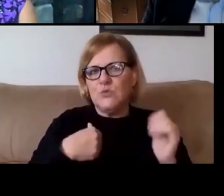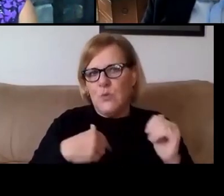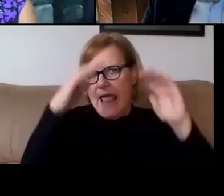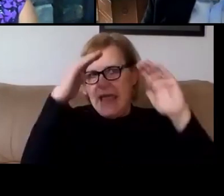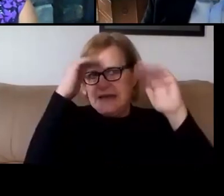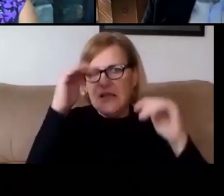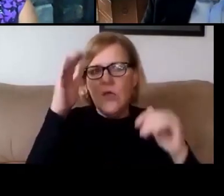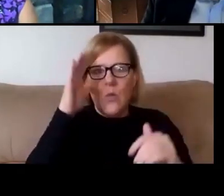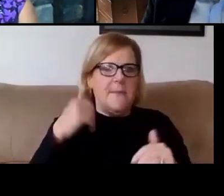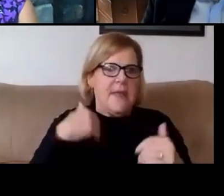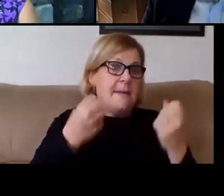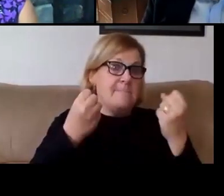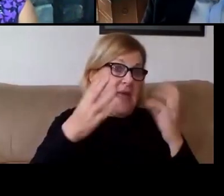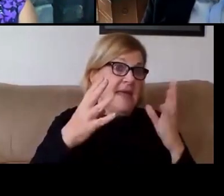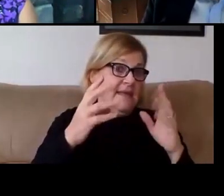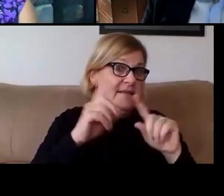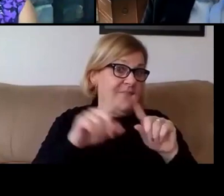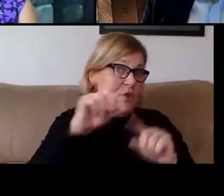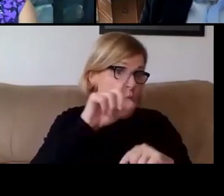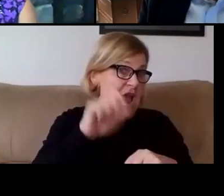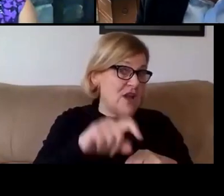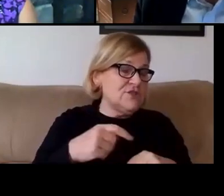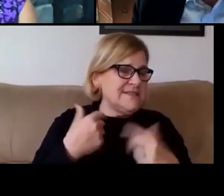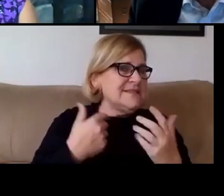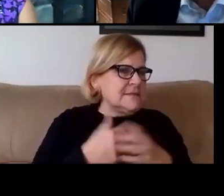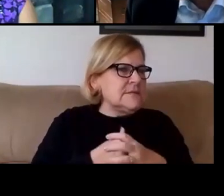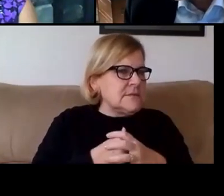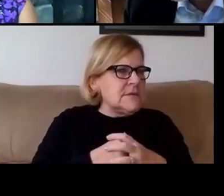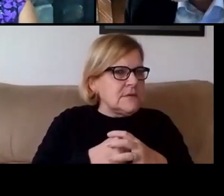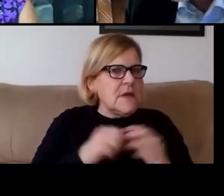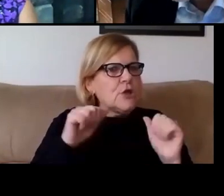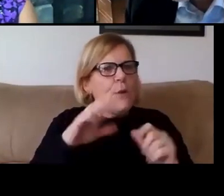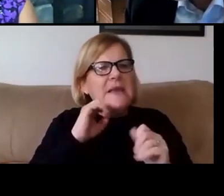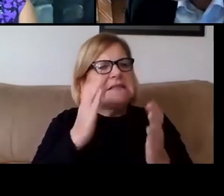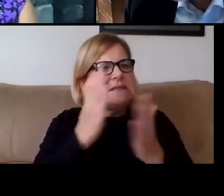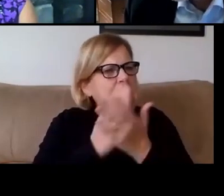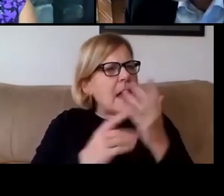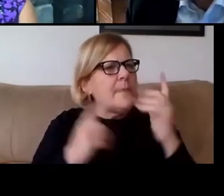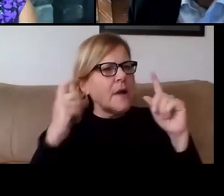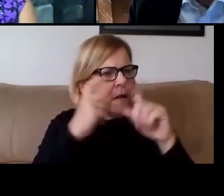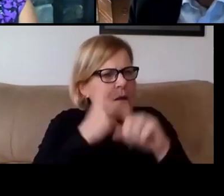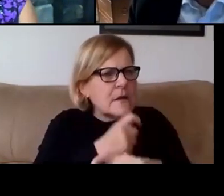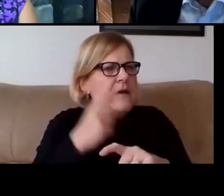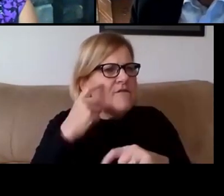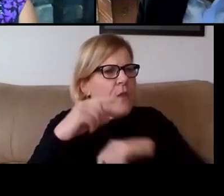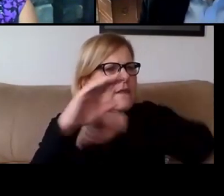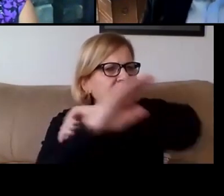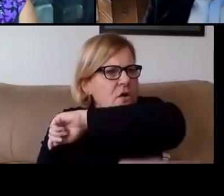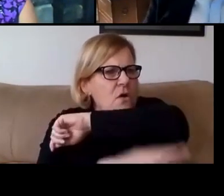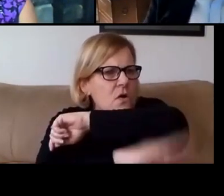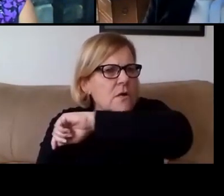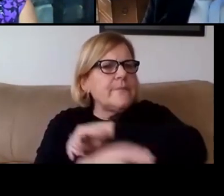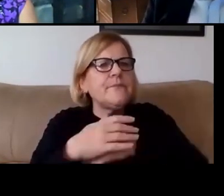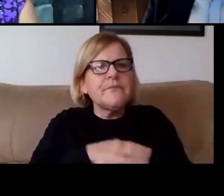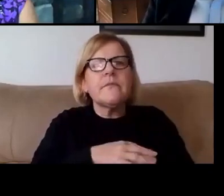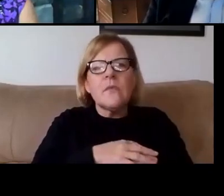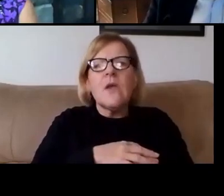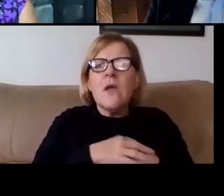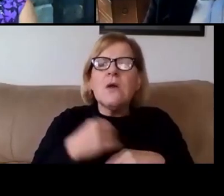there were a lot of uncertainties and were likely to be some complexities for the fall semester. And so, what we have in place